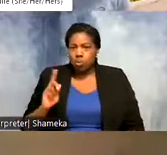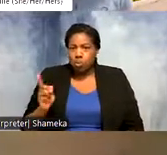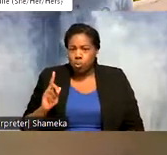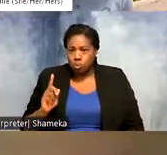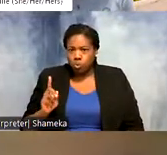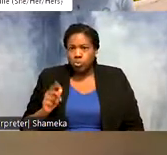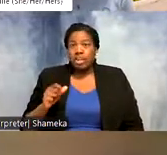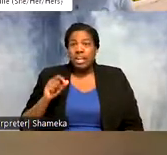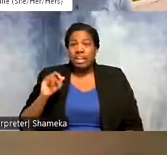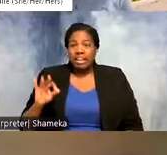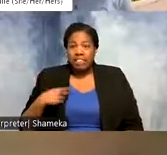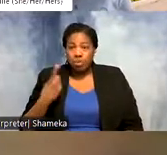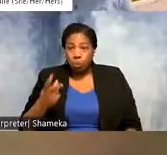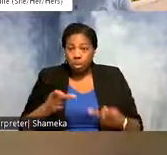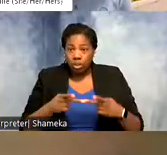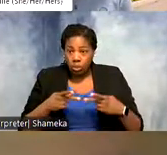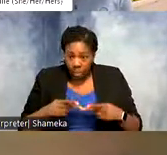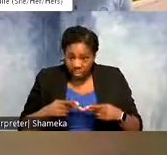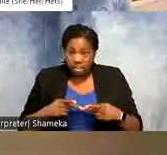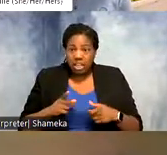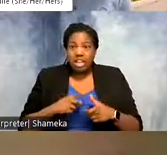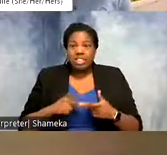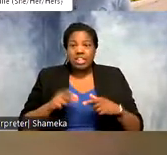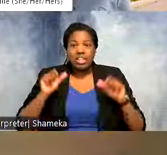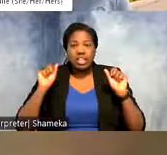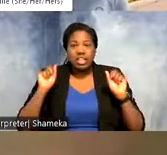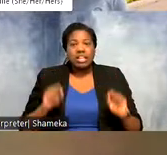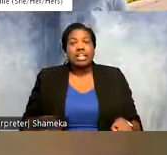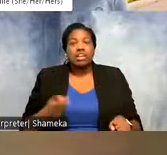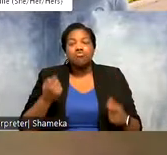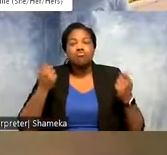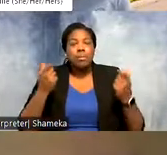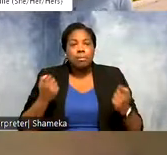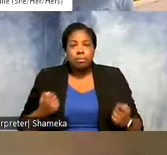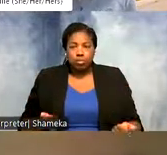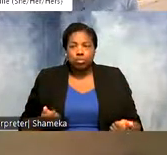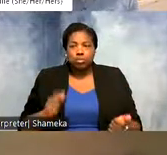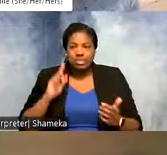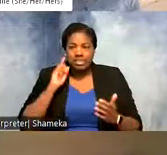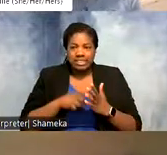if it's in one location and then then I can remove those detections after the tag fell off a bird.